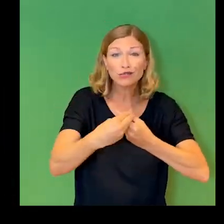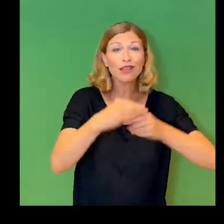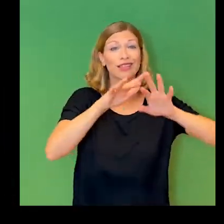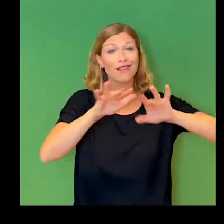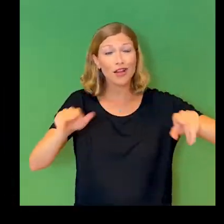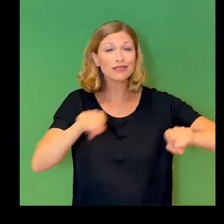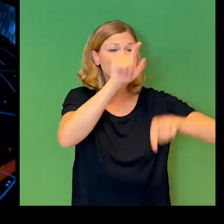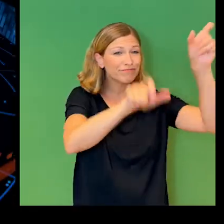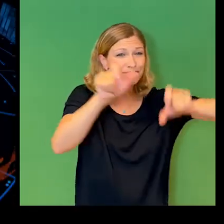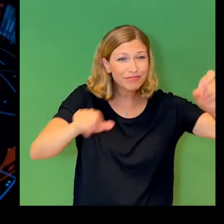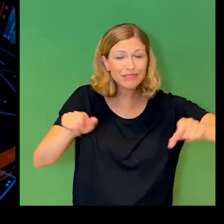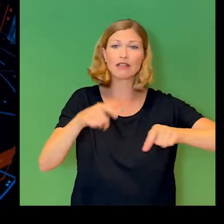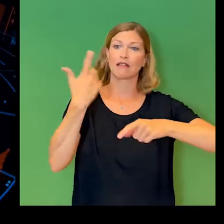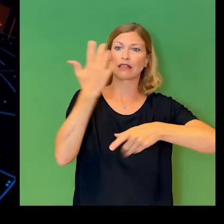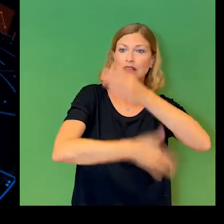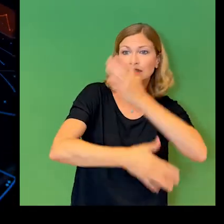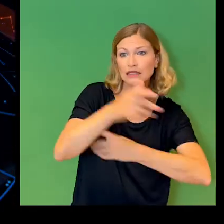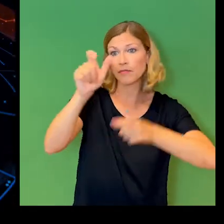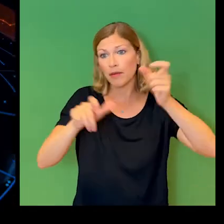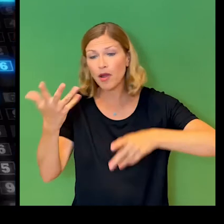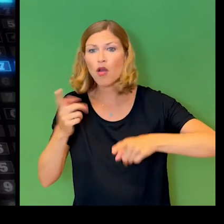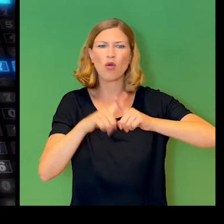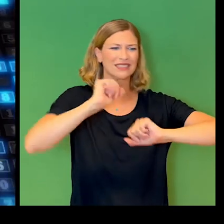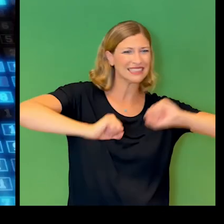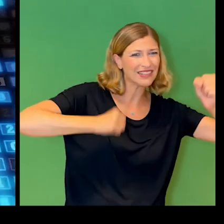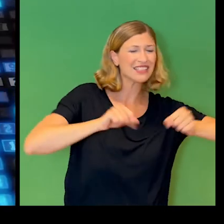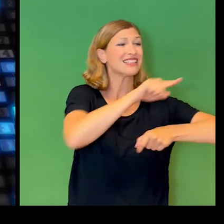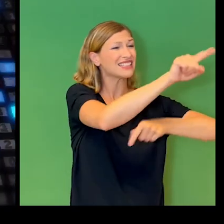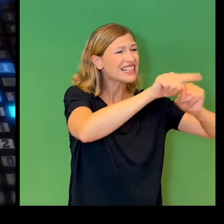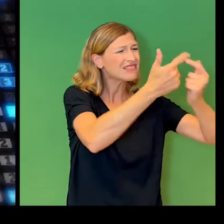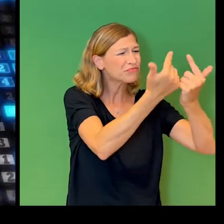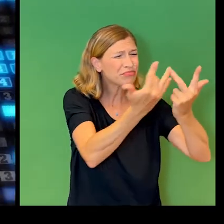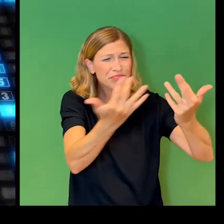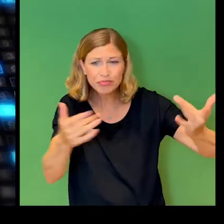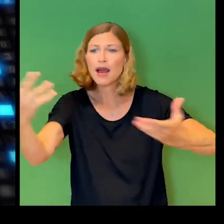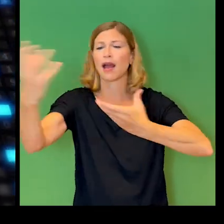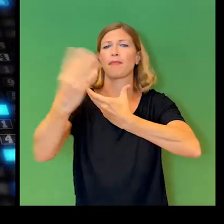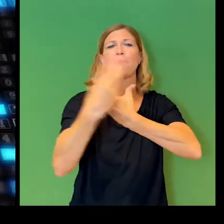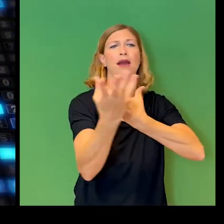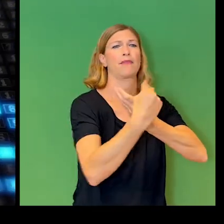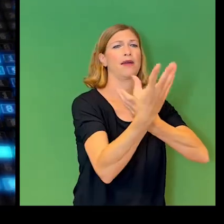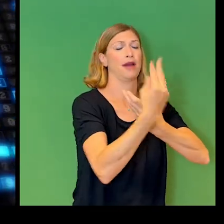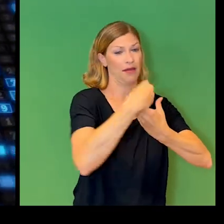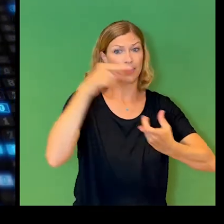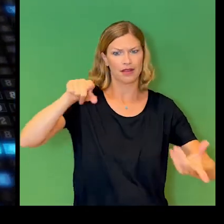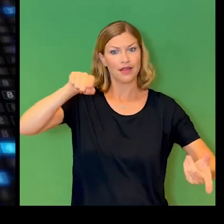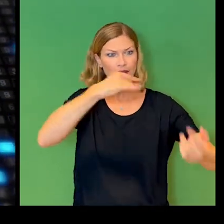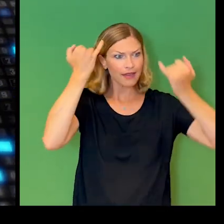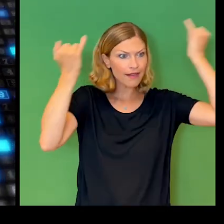with disabilities in designing AI shouldn't be underestimated. Most datasets start